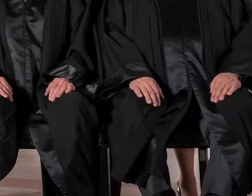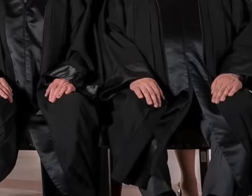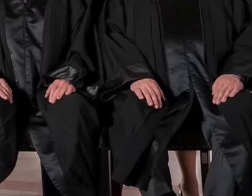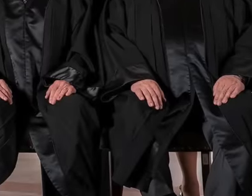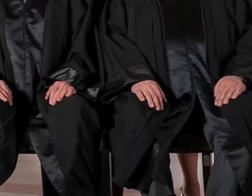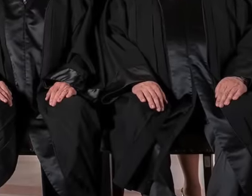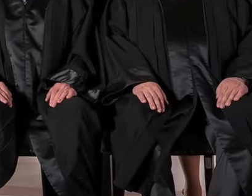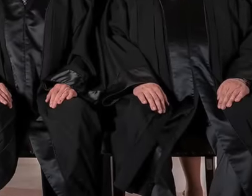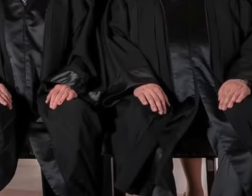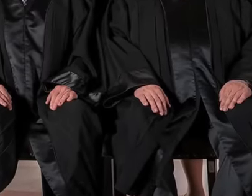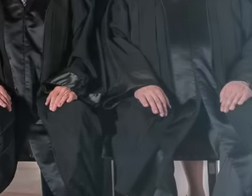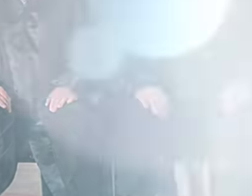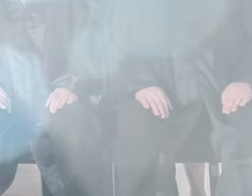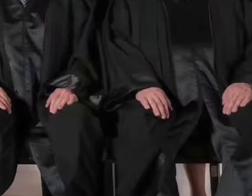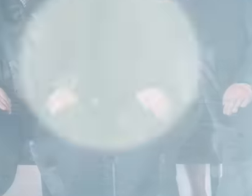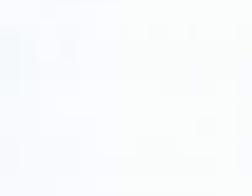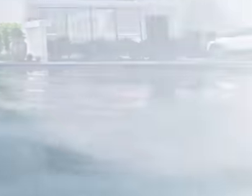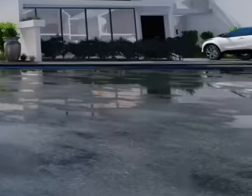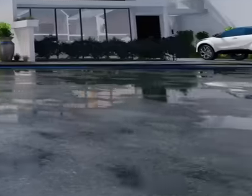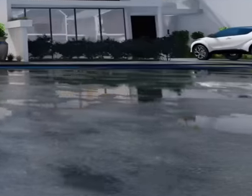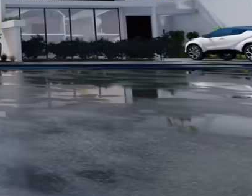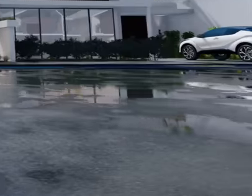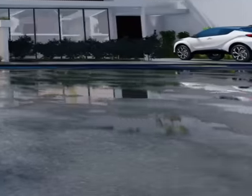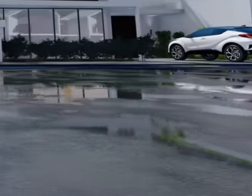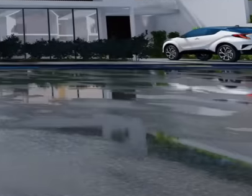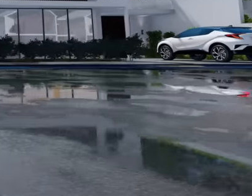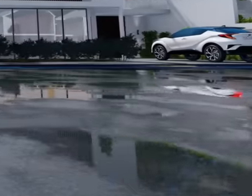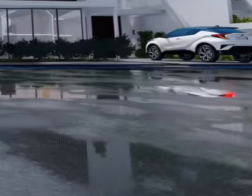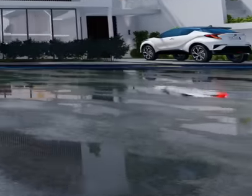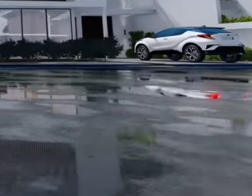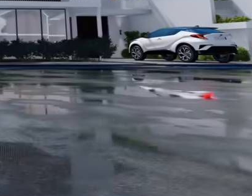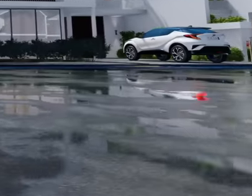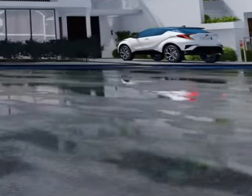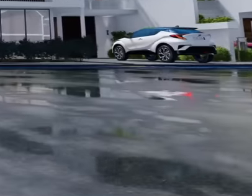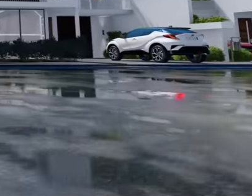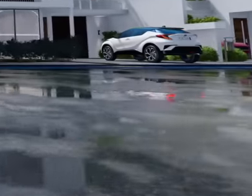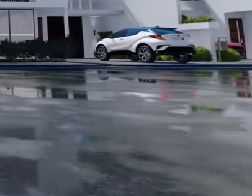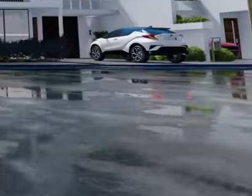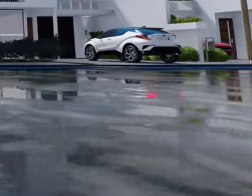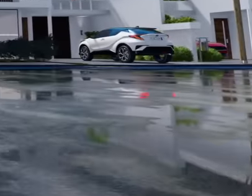workers of the Supreme Court do not want to let go of their privileges, as